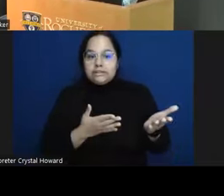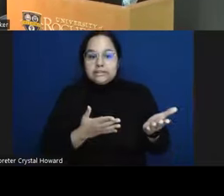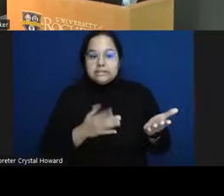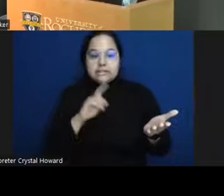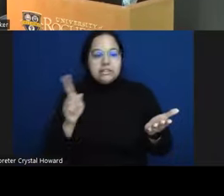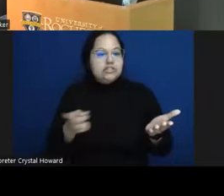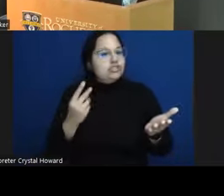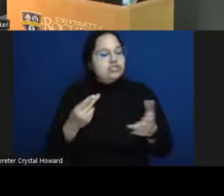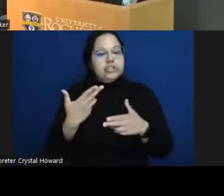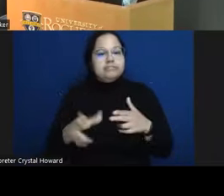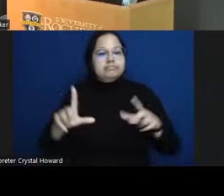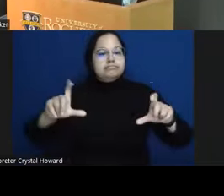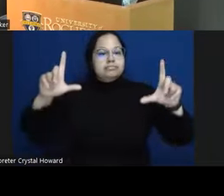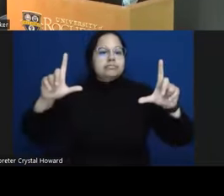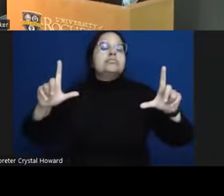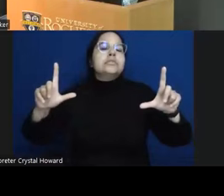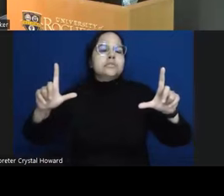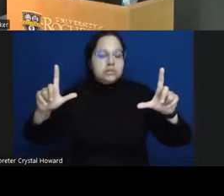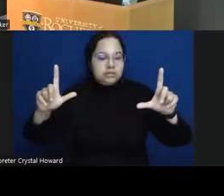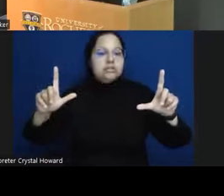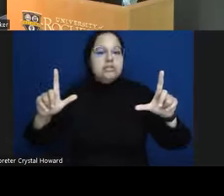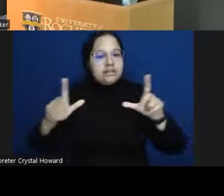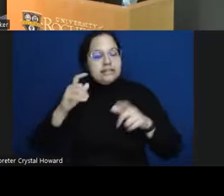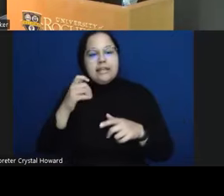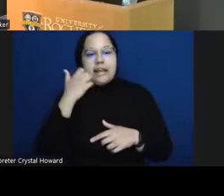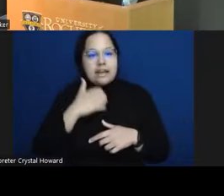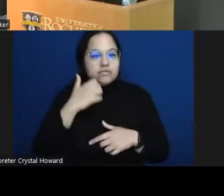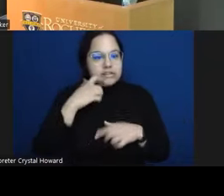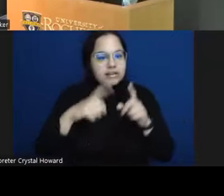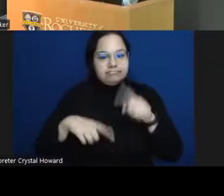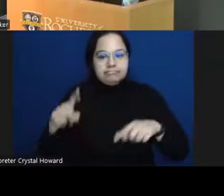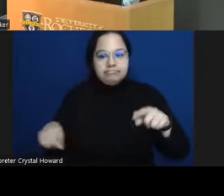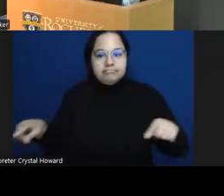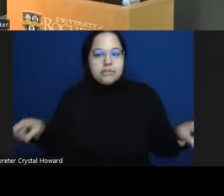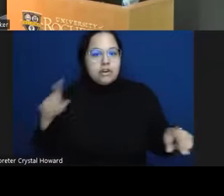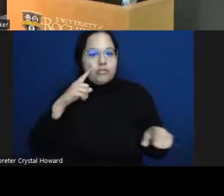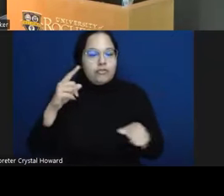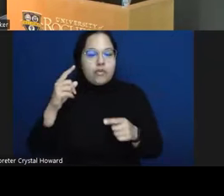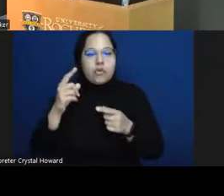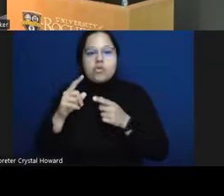variability in uh ideation and belonging thed belonging look like in this population so thed